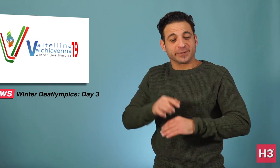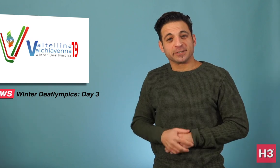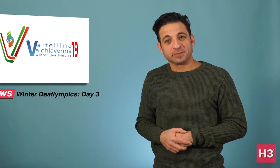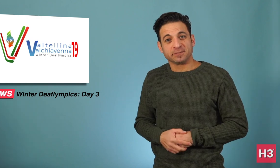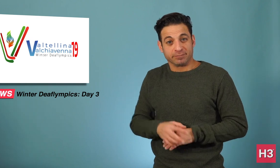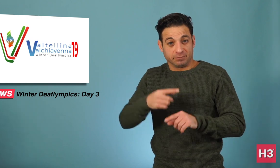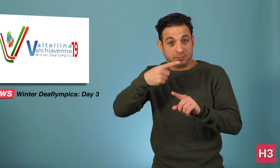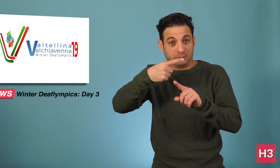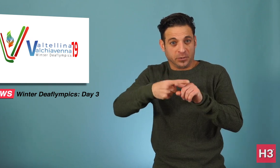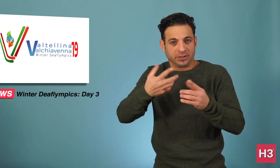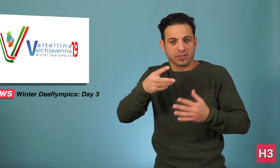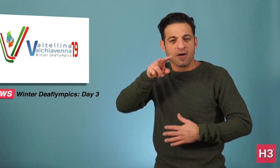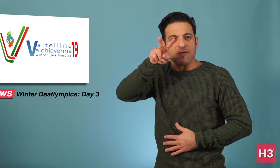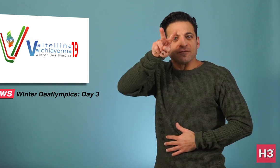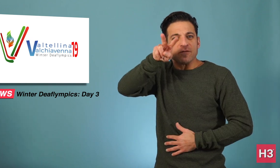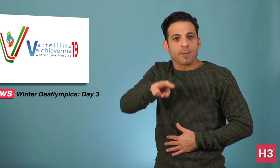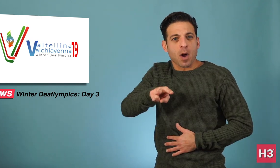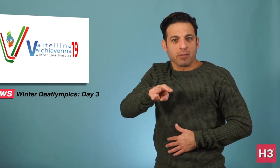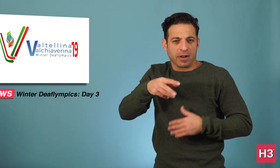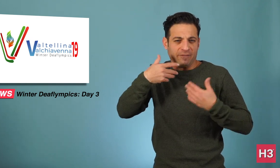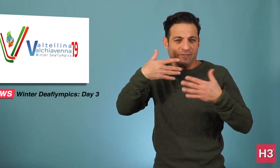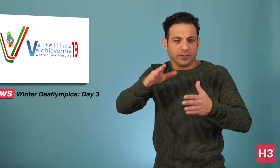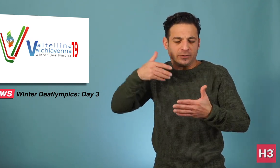hosted five times in January, six times in